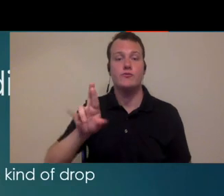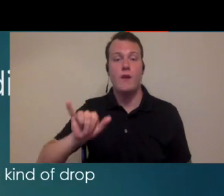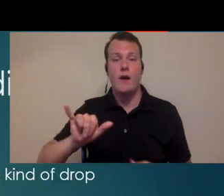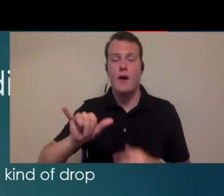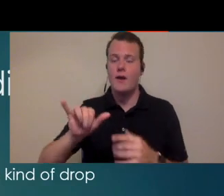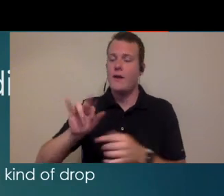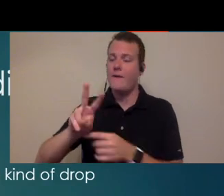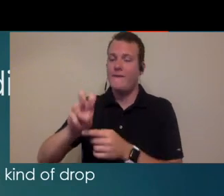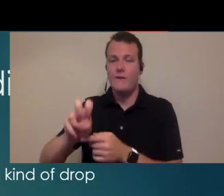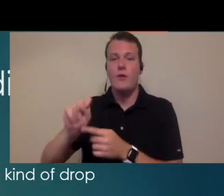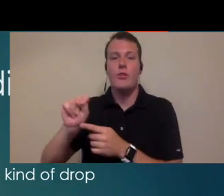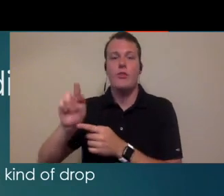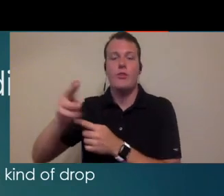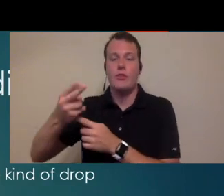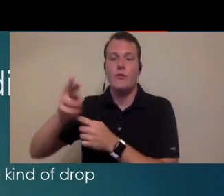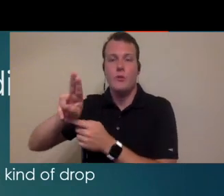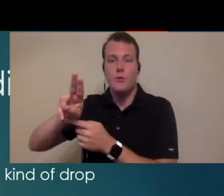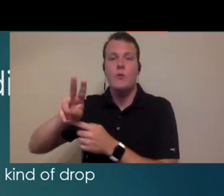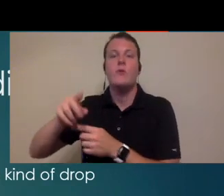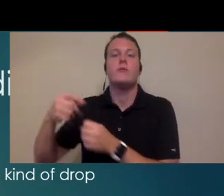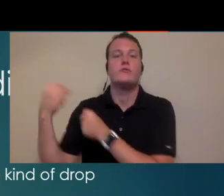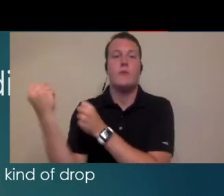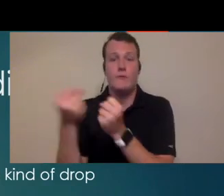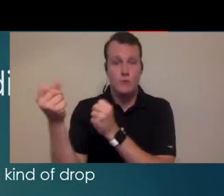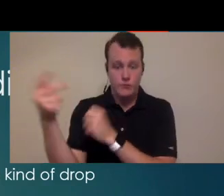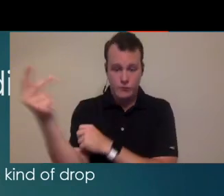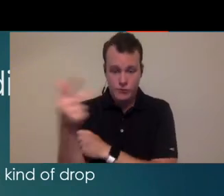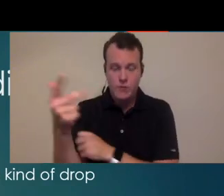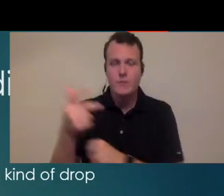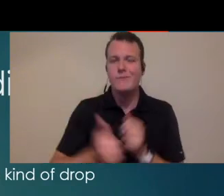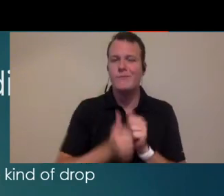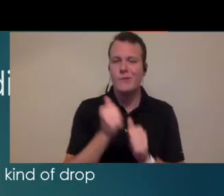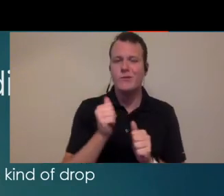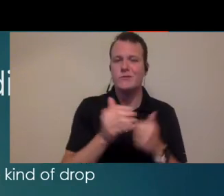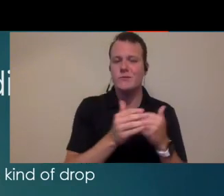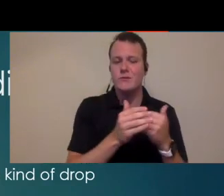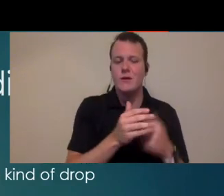drive-through now so most of our offices are on hospital campuses and we're kind